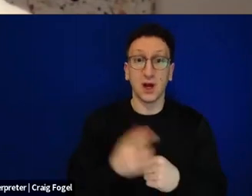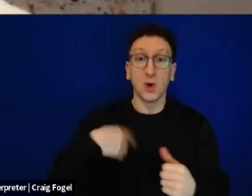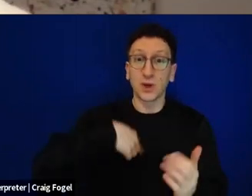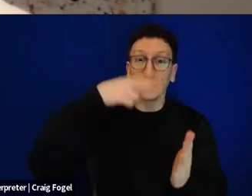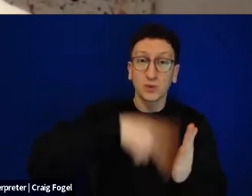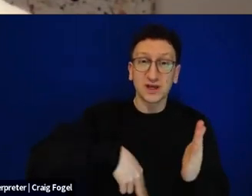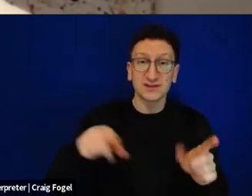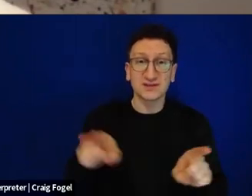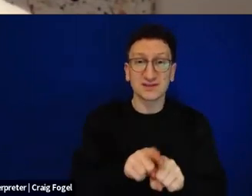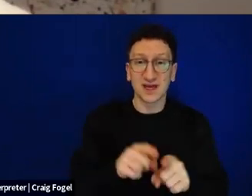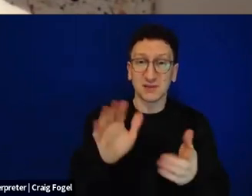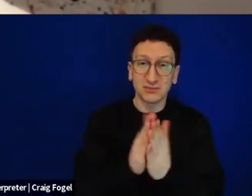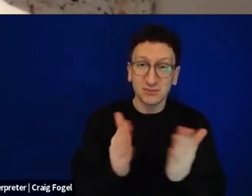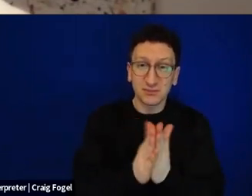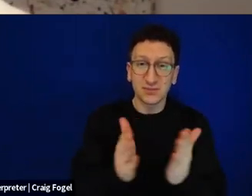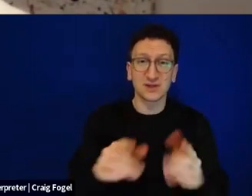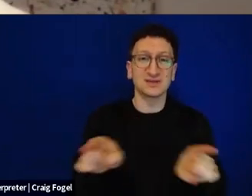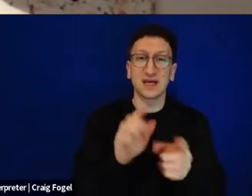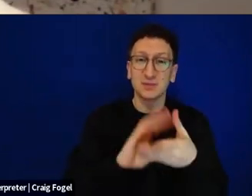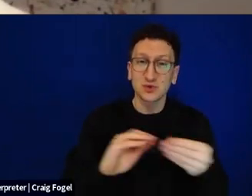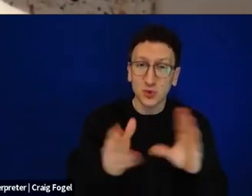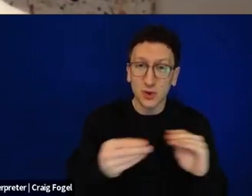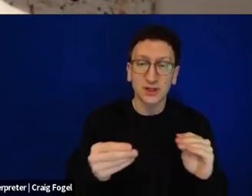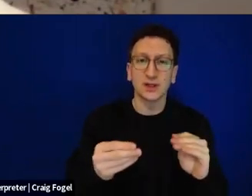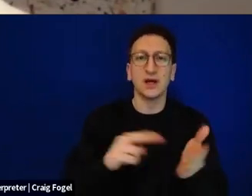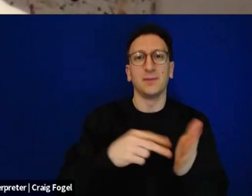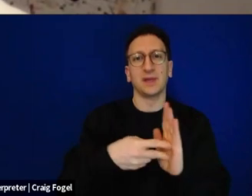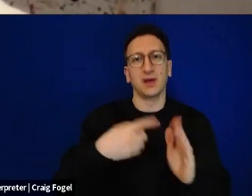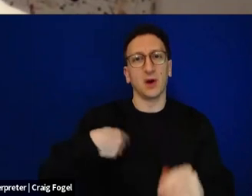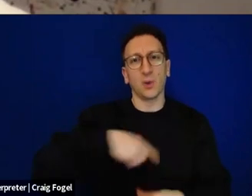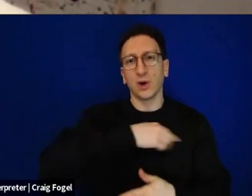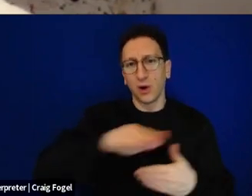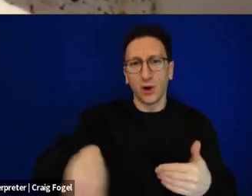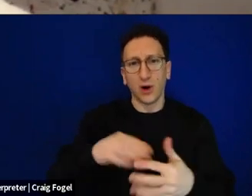the Passover Haggadah to make this a night of connection across the Jewish world.